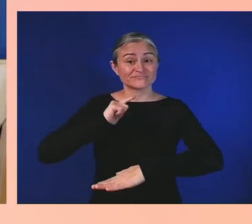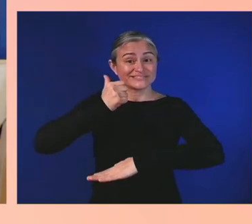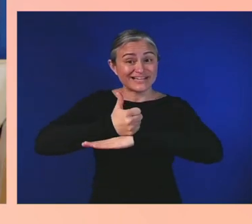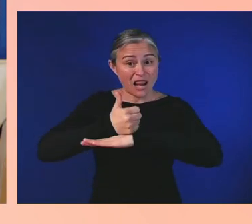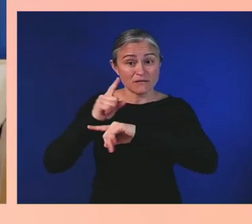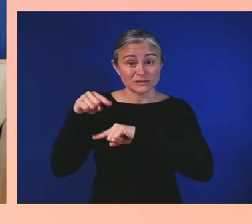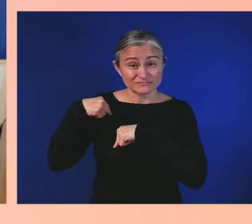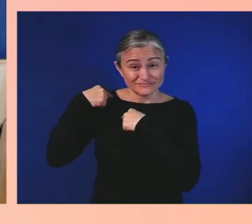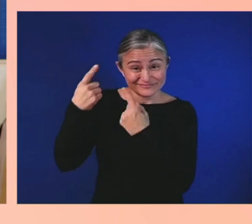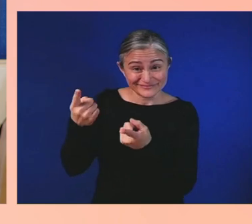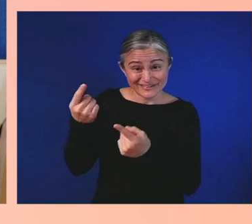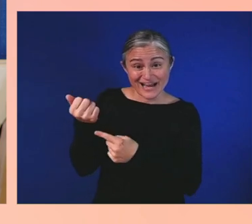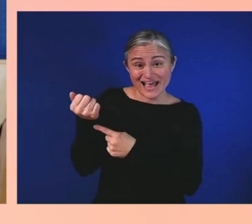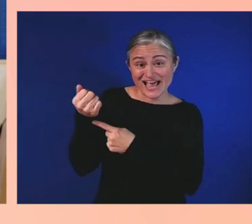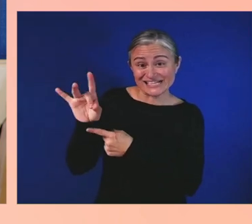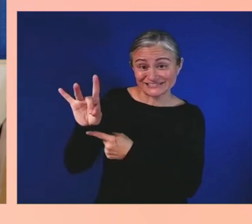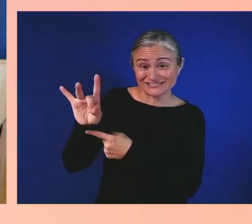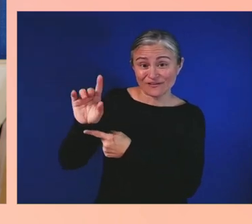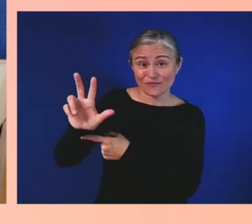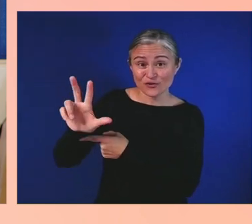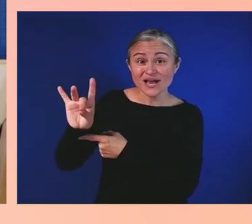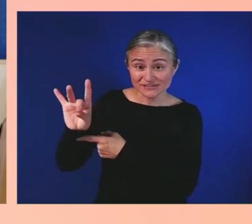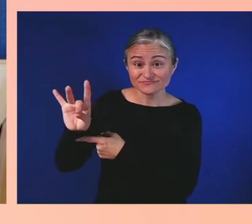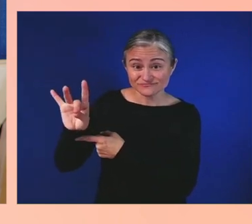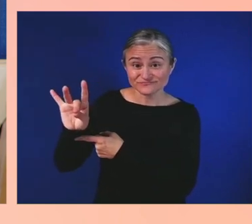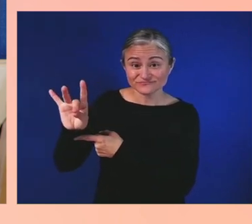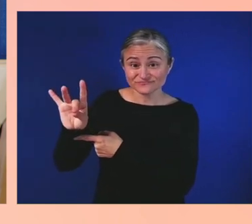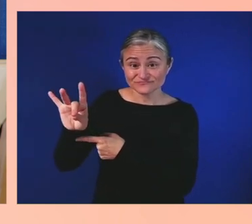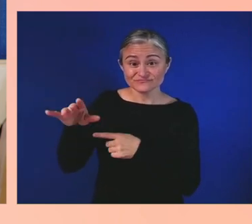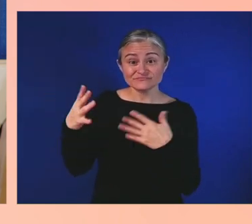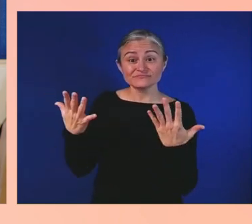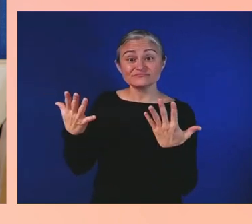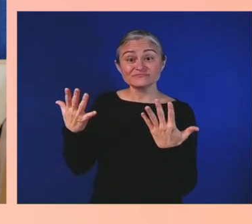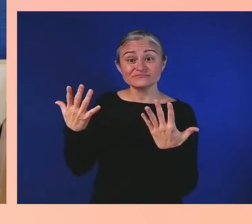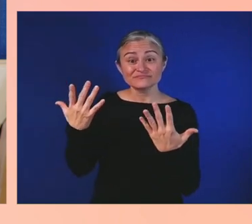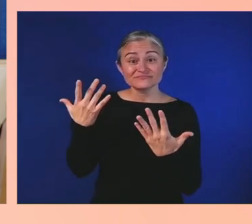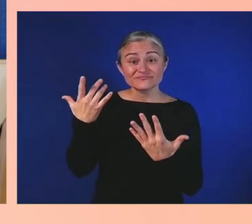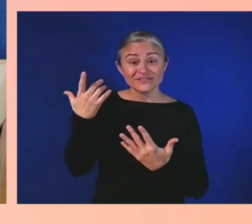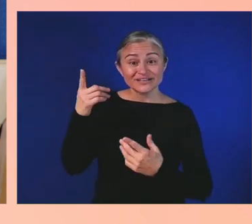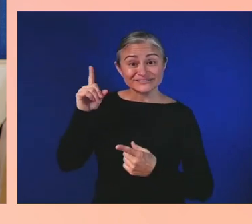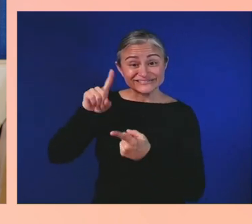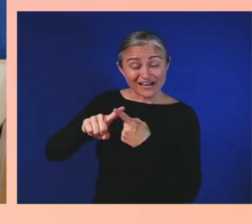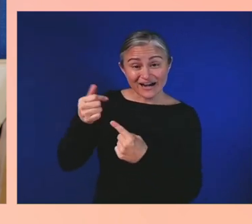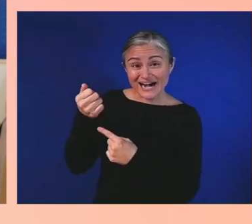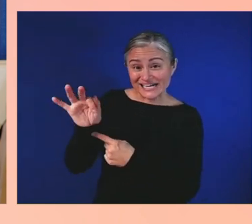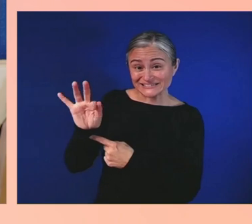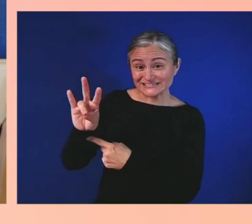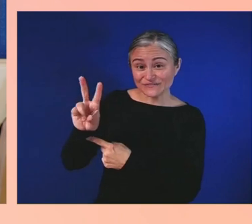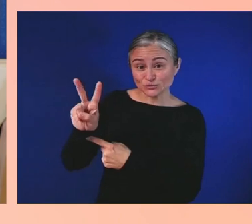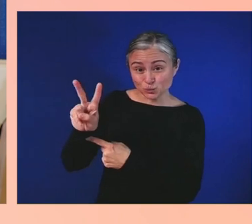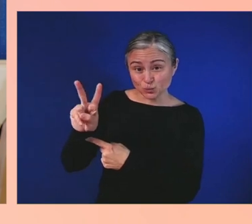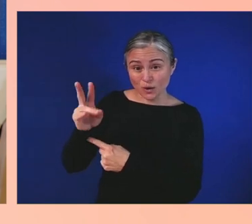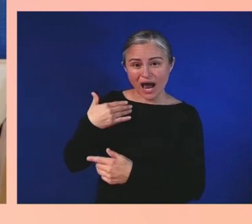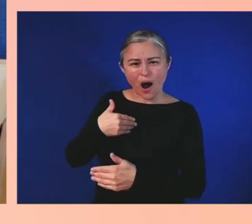were color-categorized by race. Orange cards for African Americans,